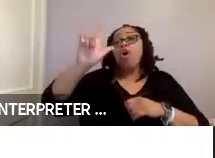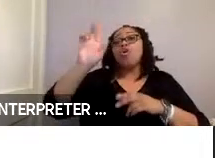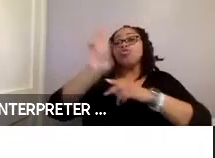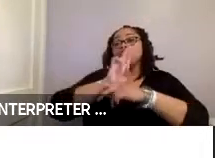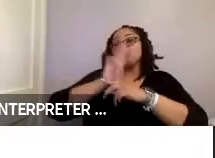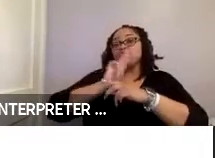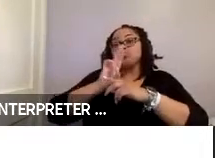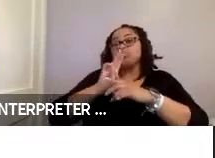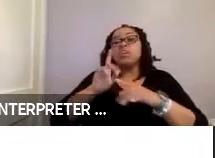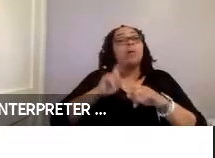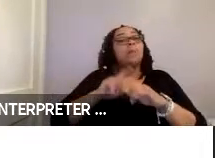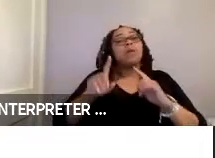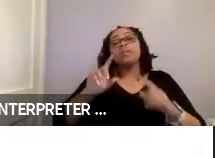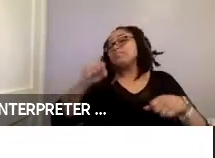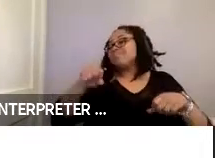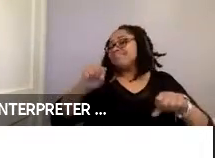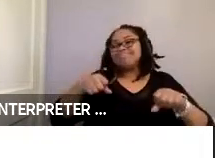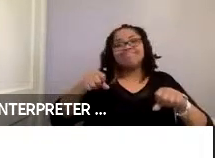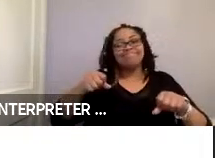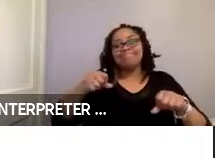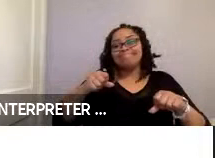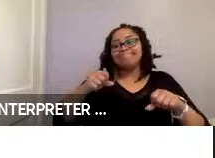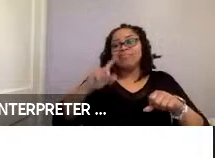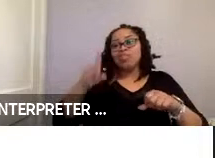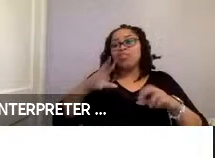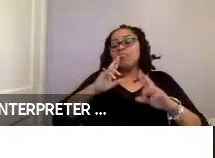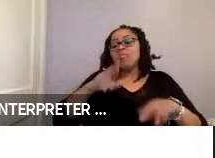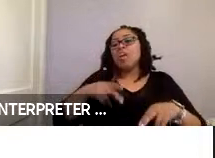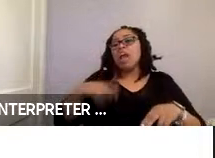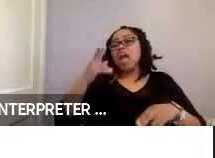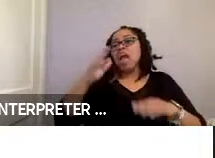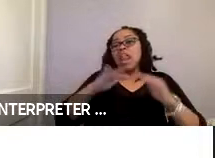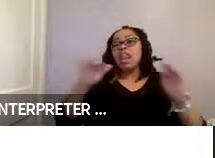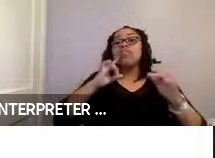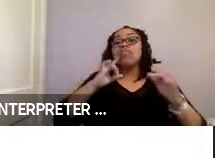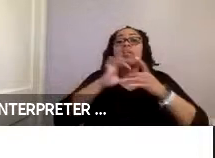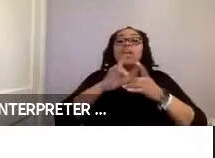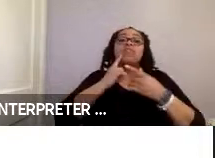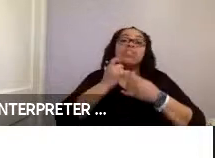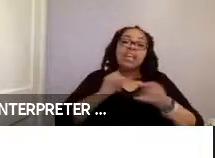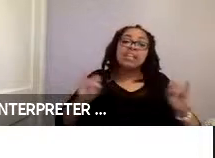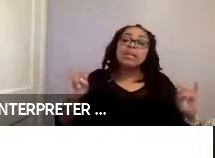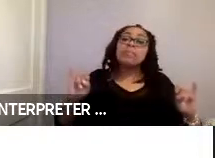But, scooter users only reported high levels of usability related to independence and low